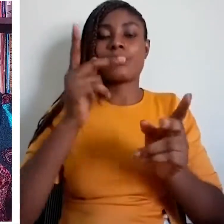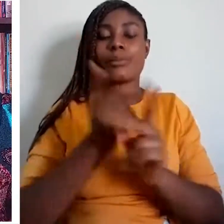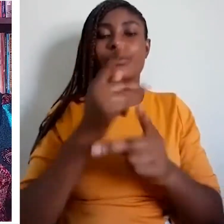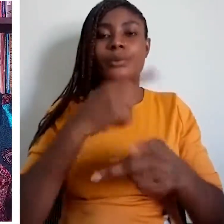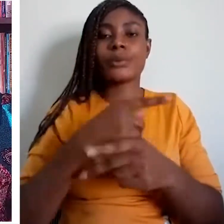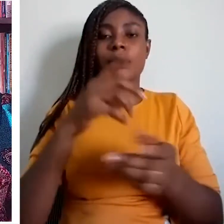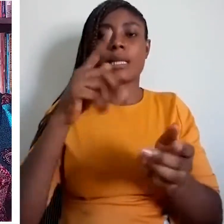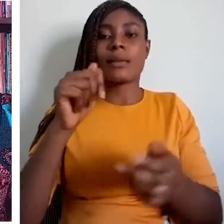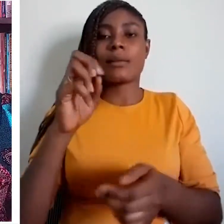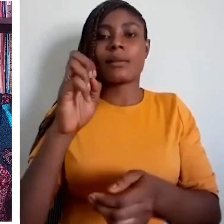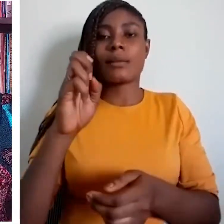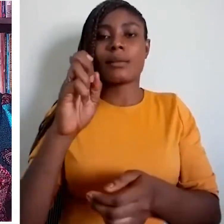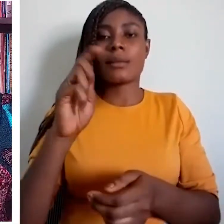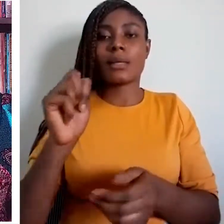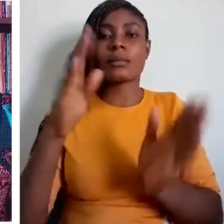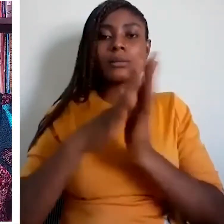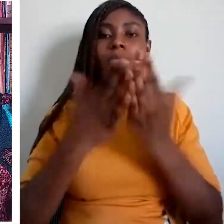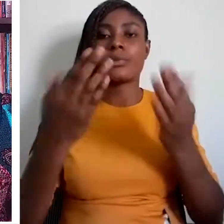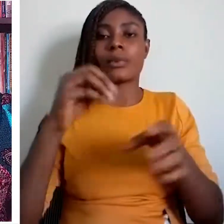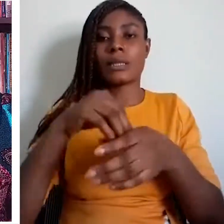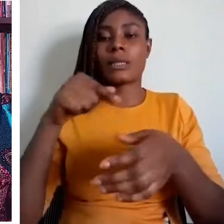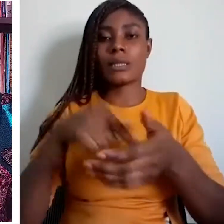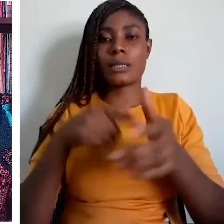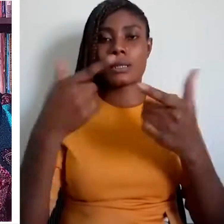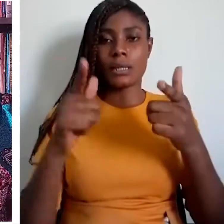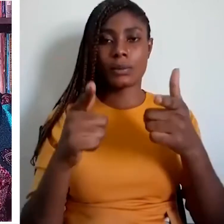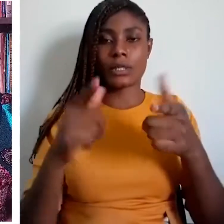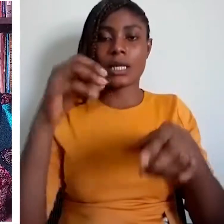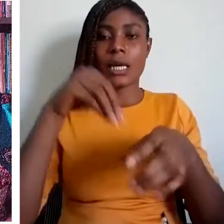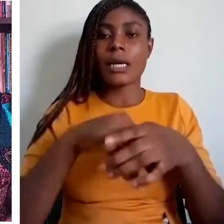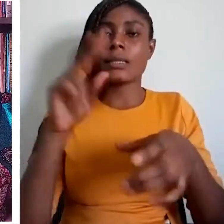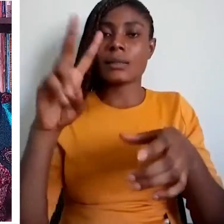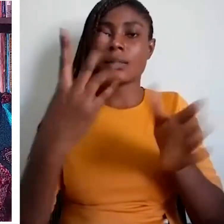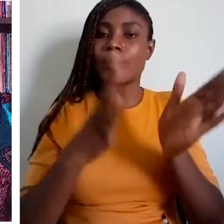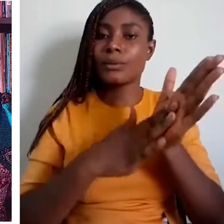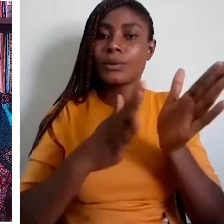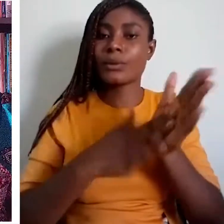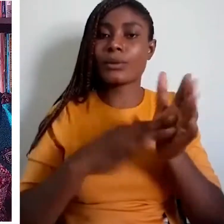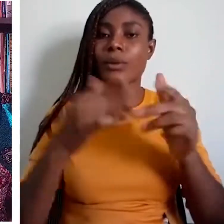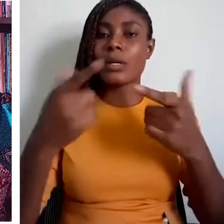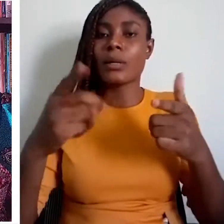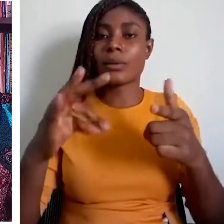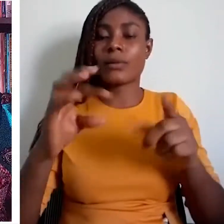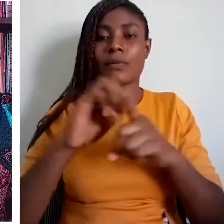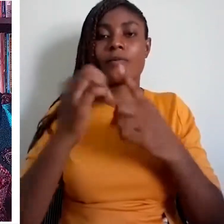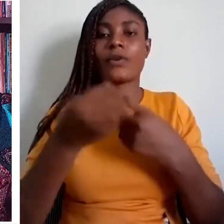this is for those who do not attend pre-primary level although the medium of instruction in